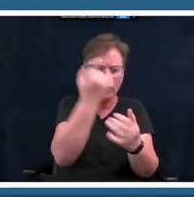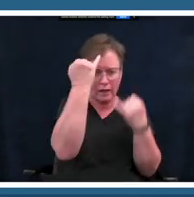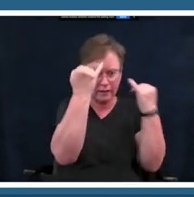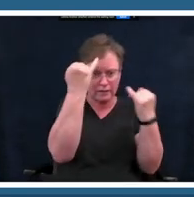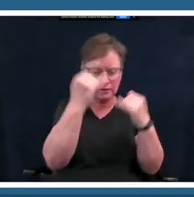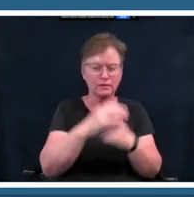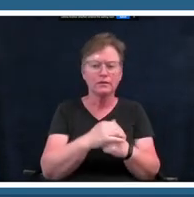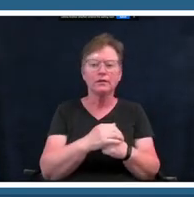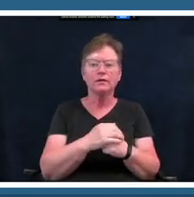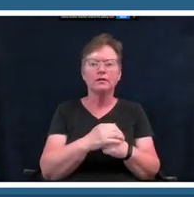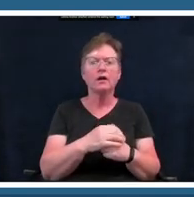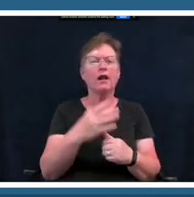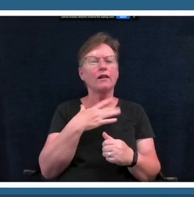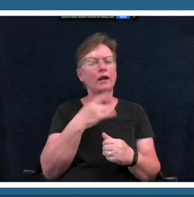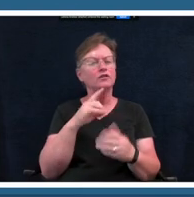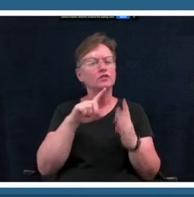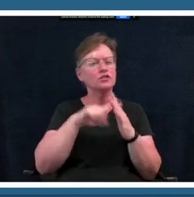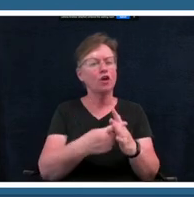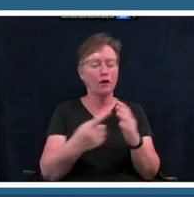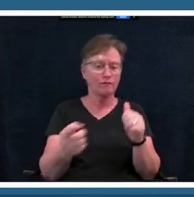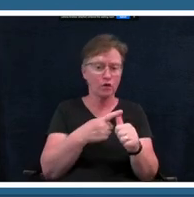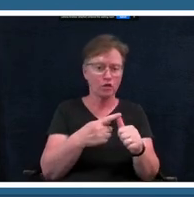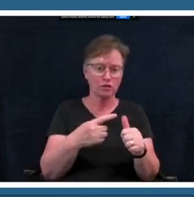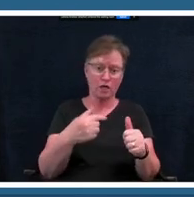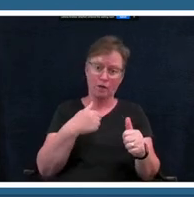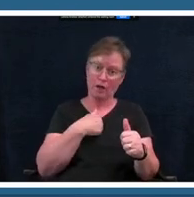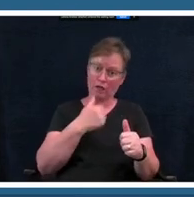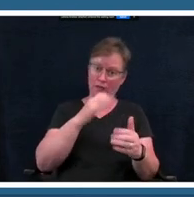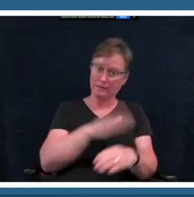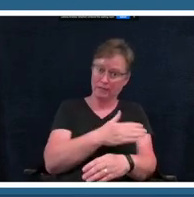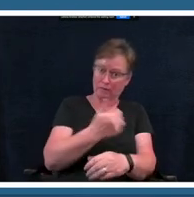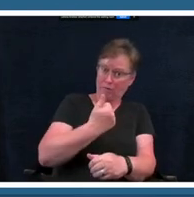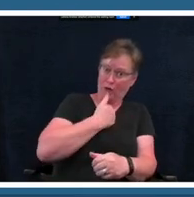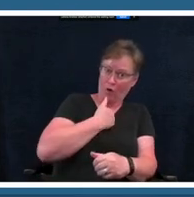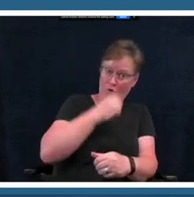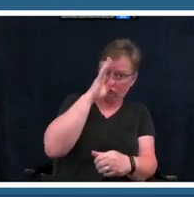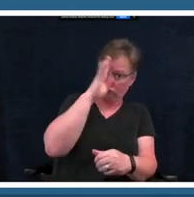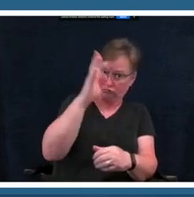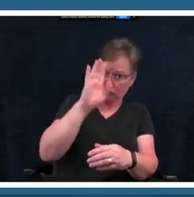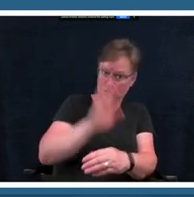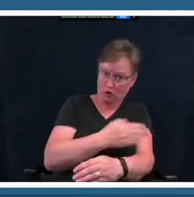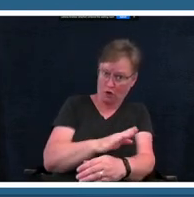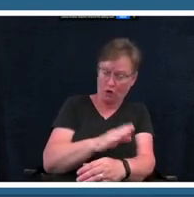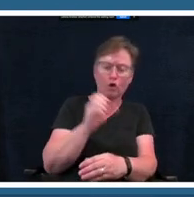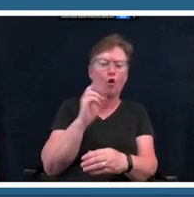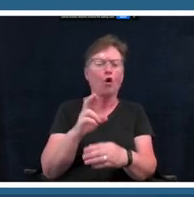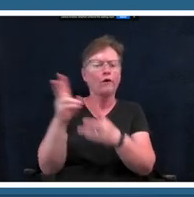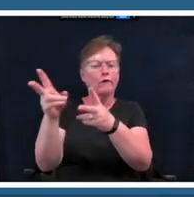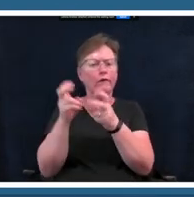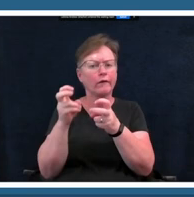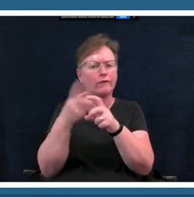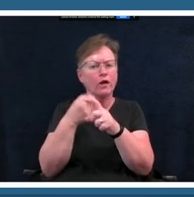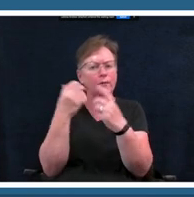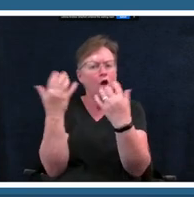um if i'm going to be singing over my own original song or if i'm going to be singing over something that already